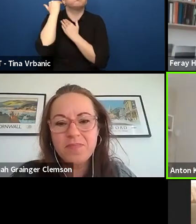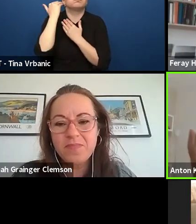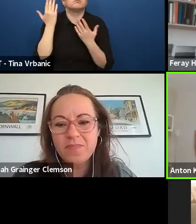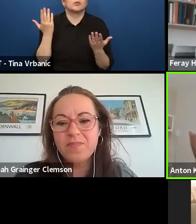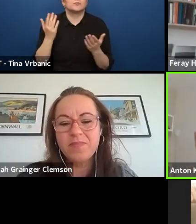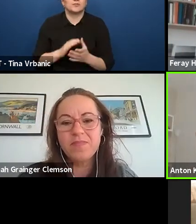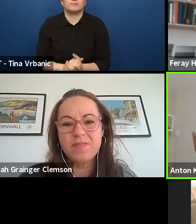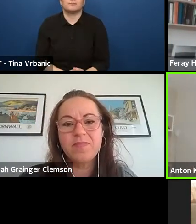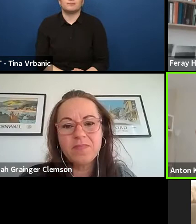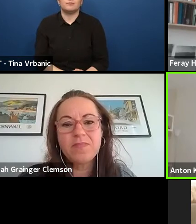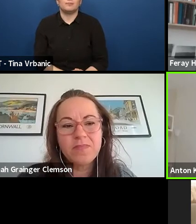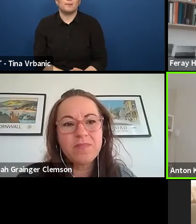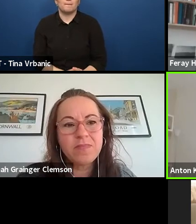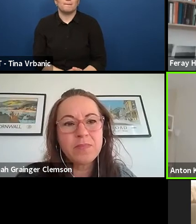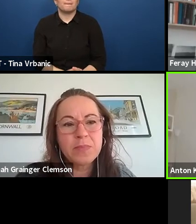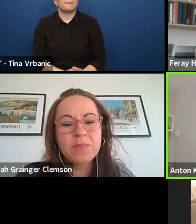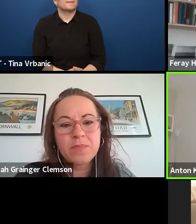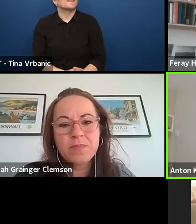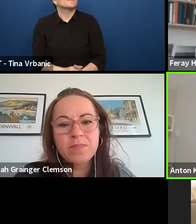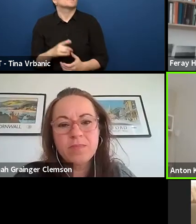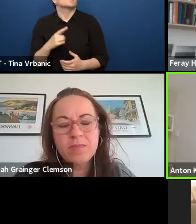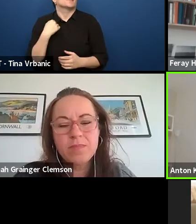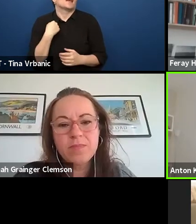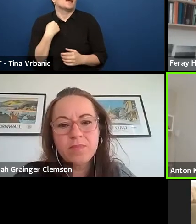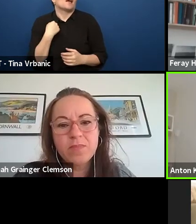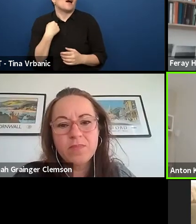of testing the stuff with the audience